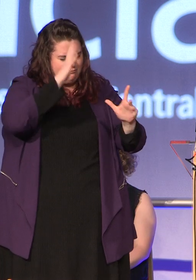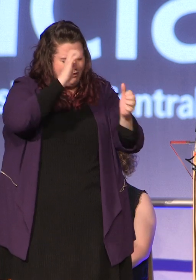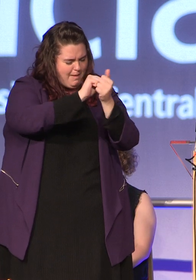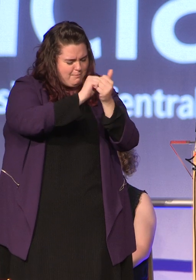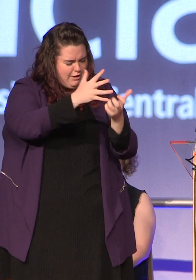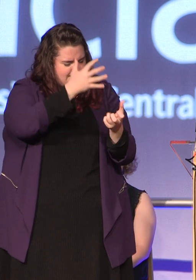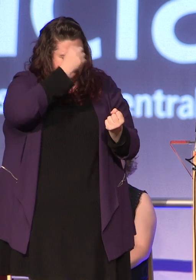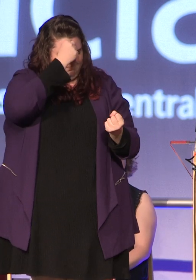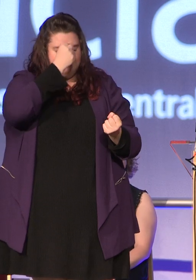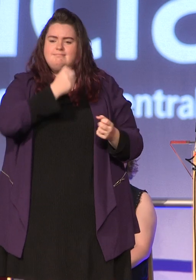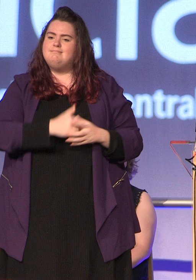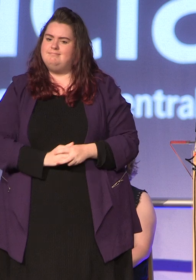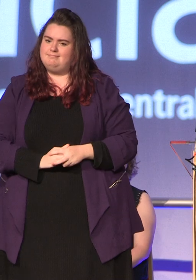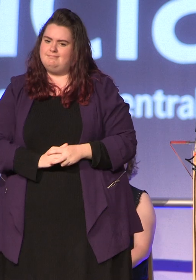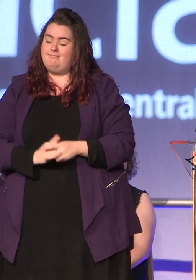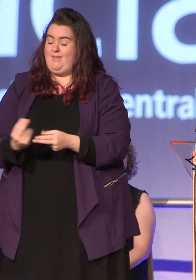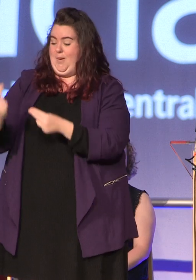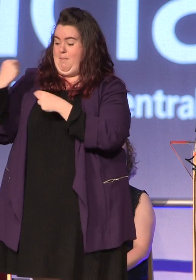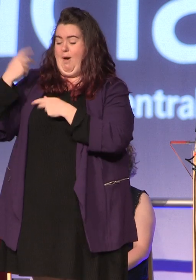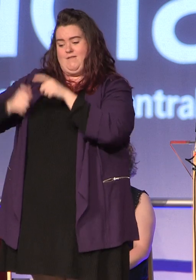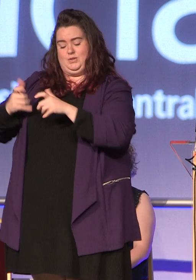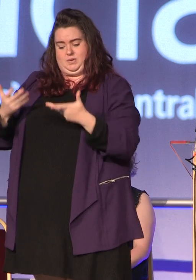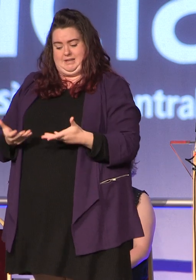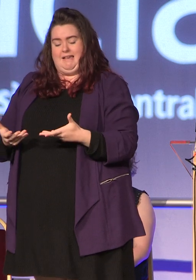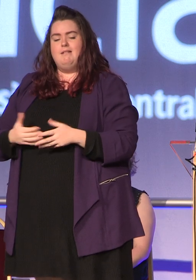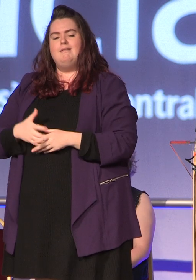On behalf of all the students here today I'd like to say a massive thank you to